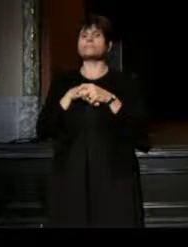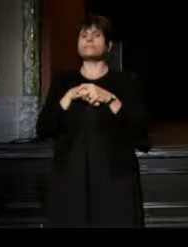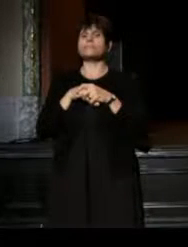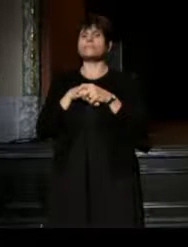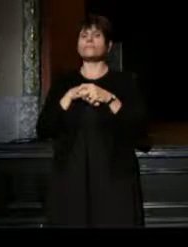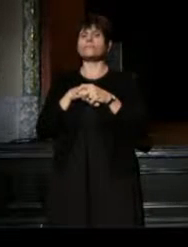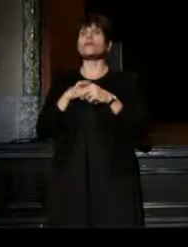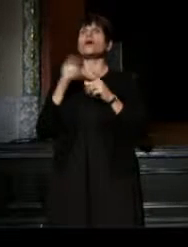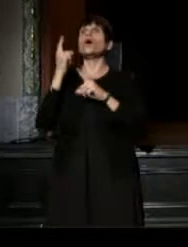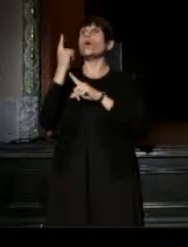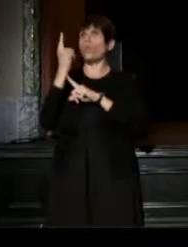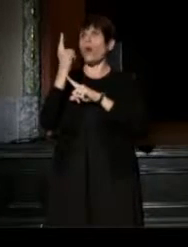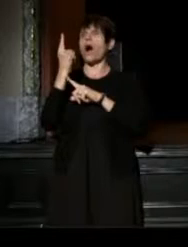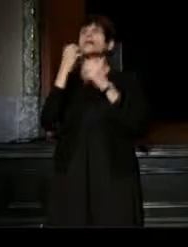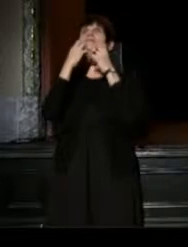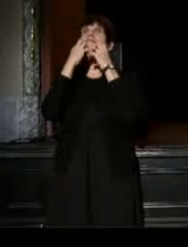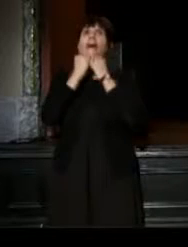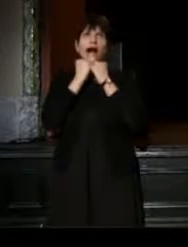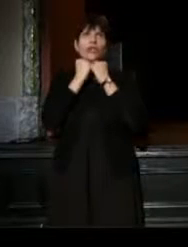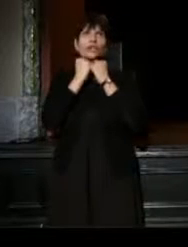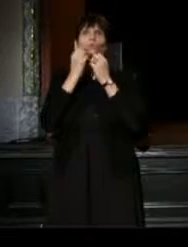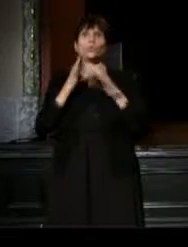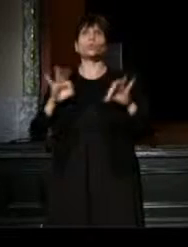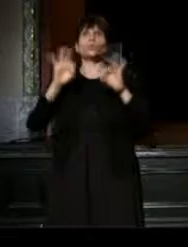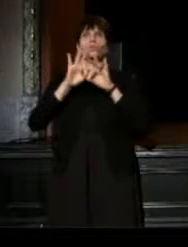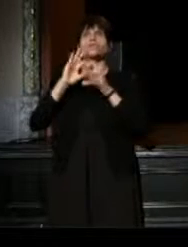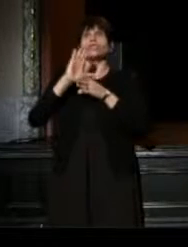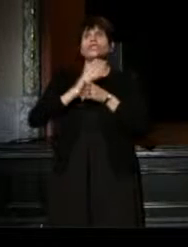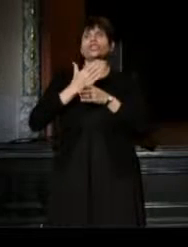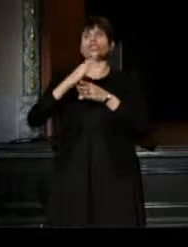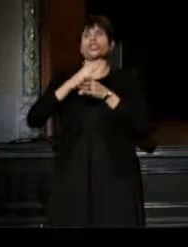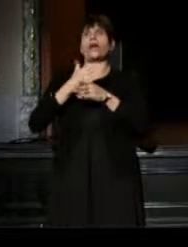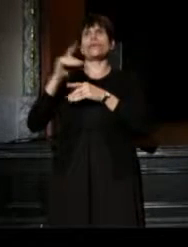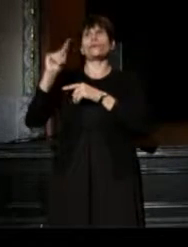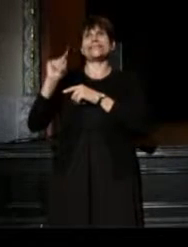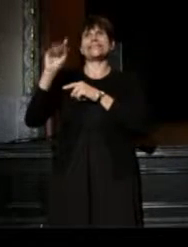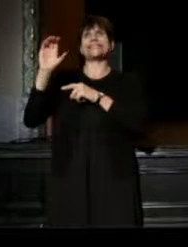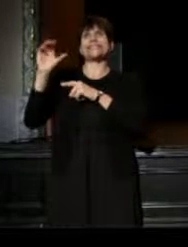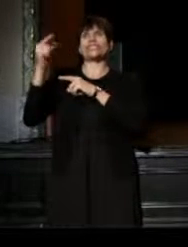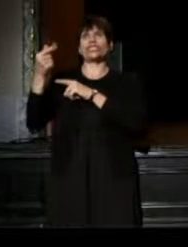One of the values that I share deeply with TCG, is activism.